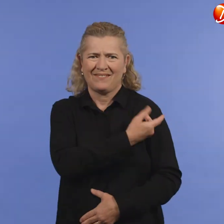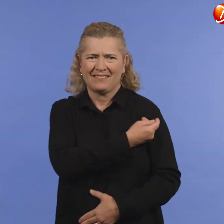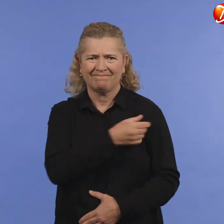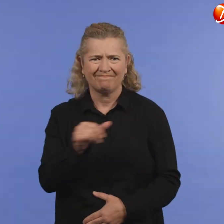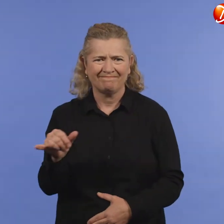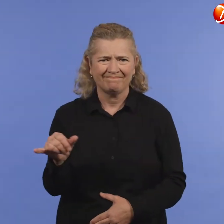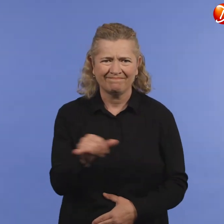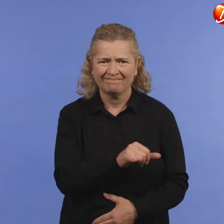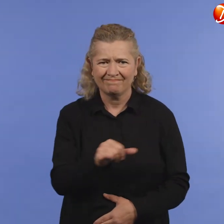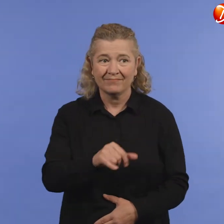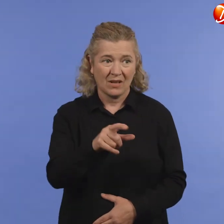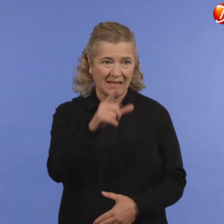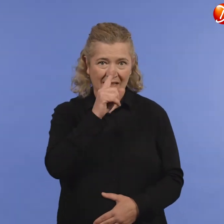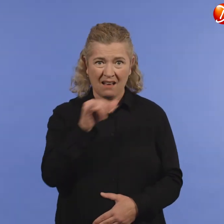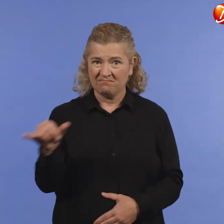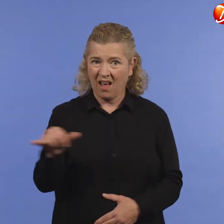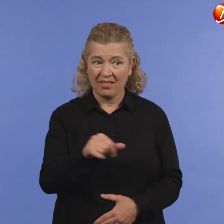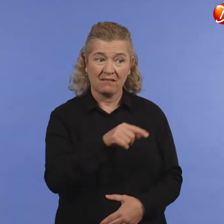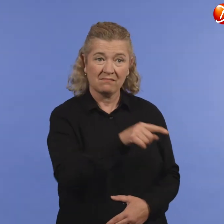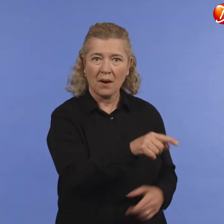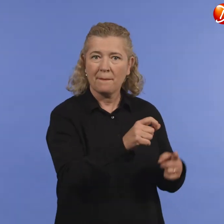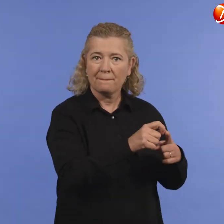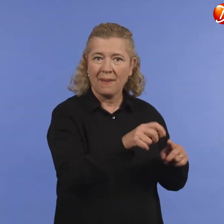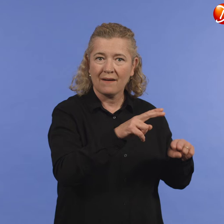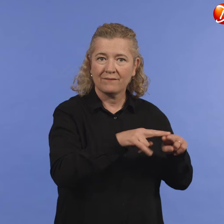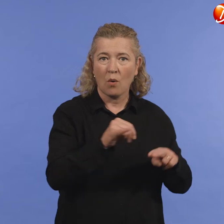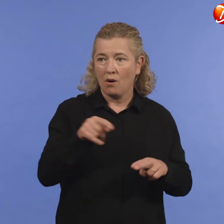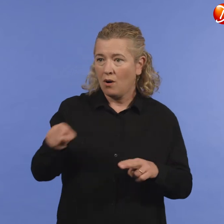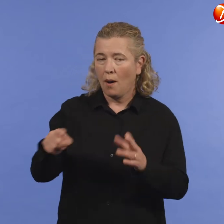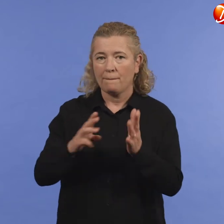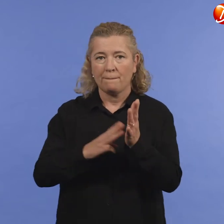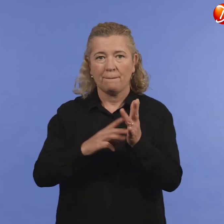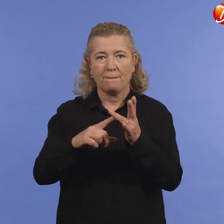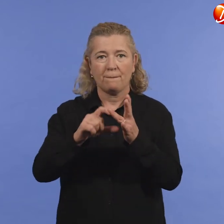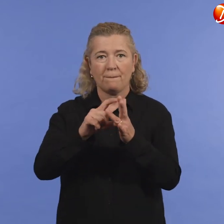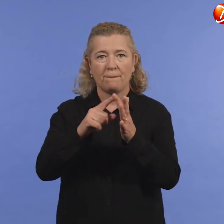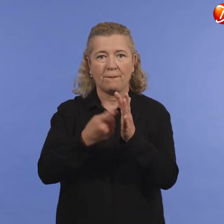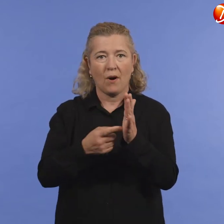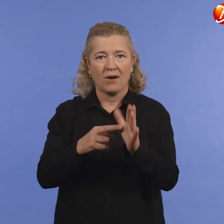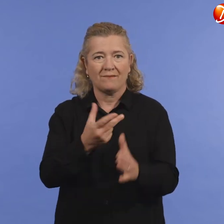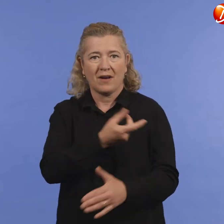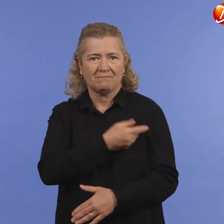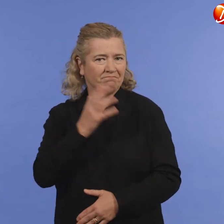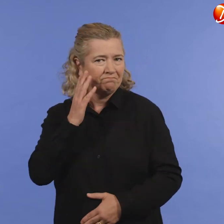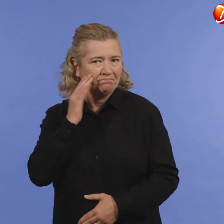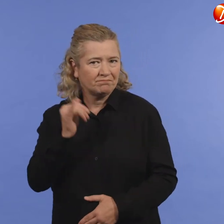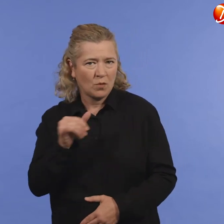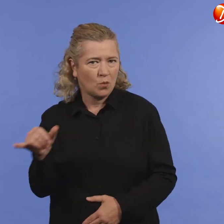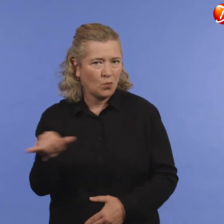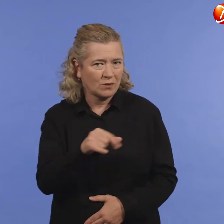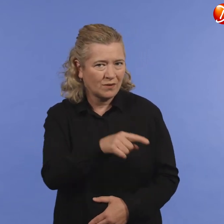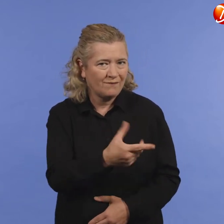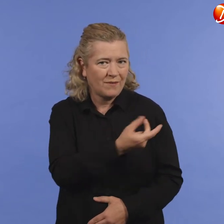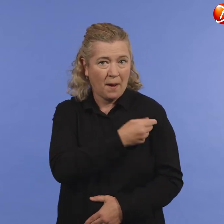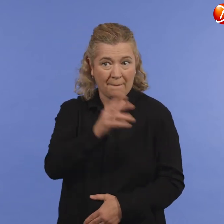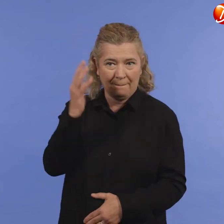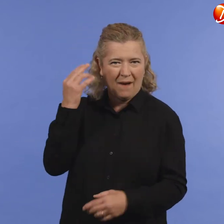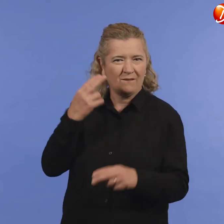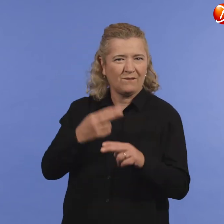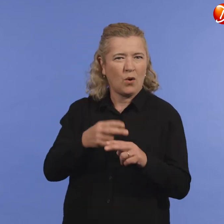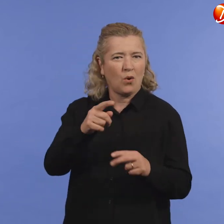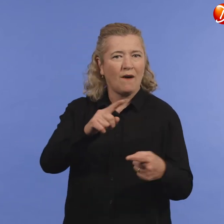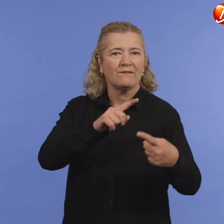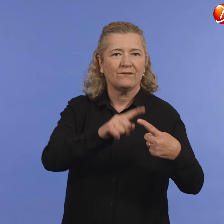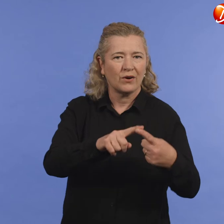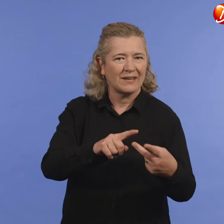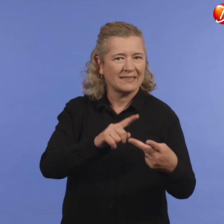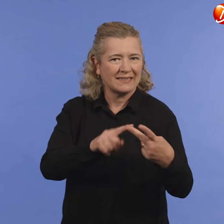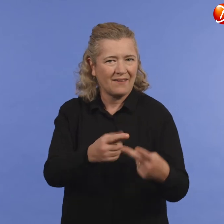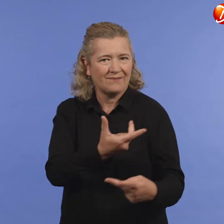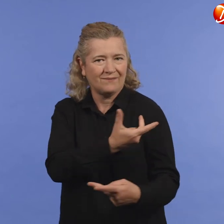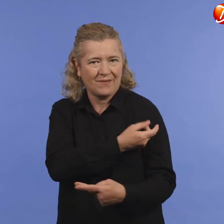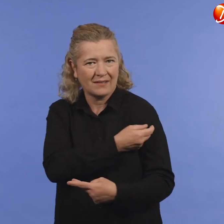You can get a Pfizer or Moderna dose regardless of which COVID-19 vaccine you received for your first and second doses.